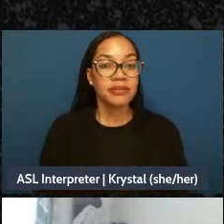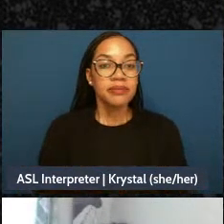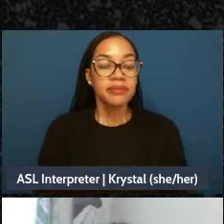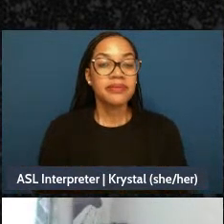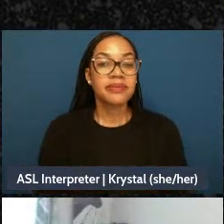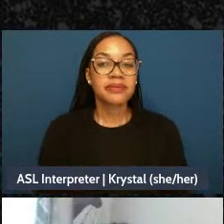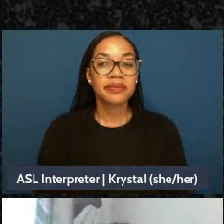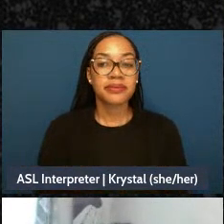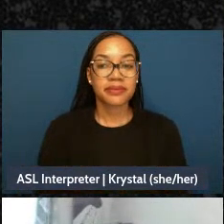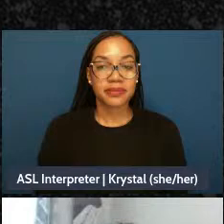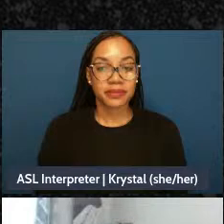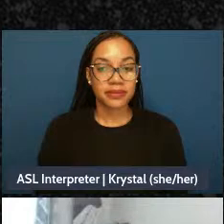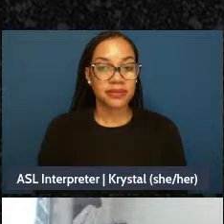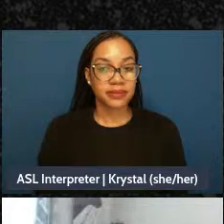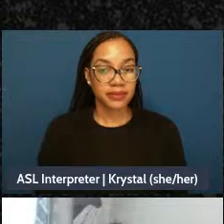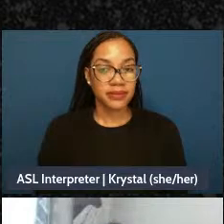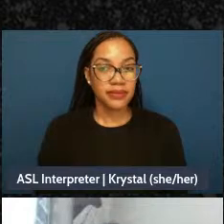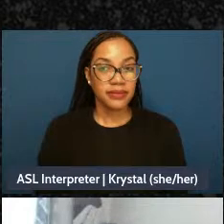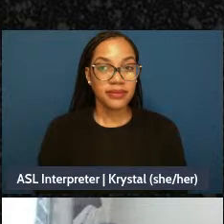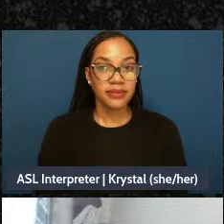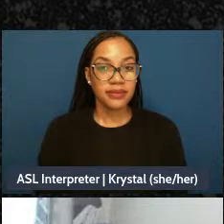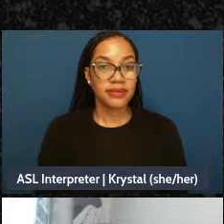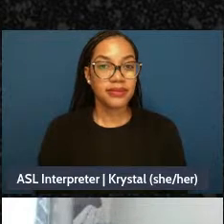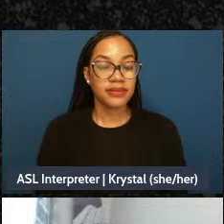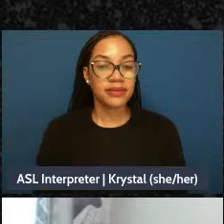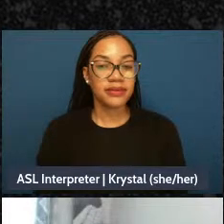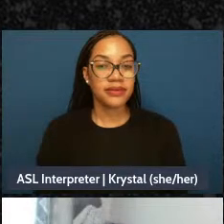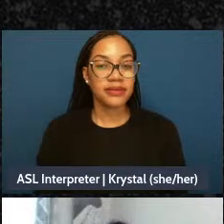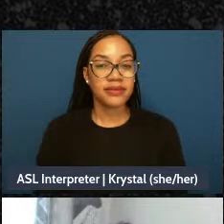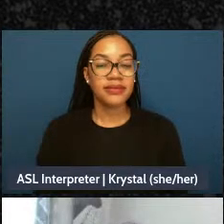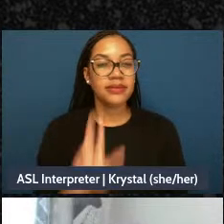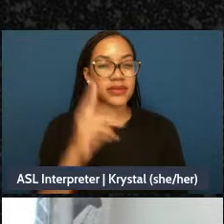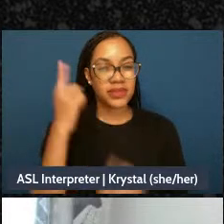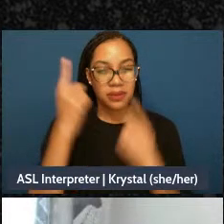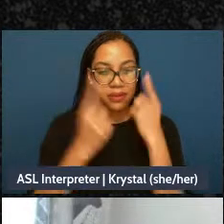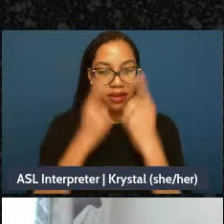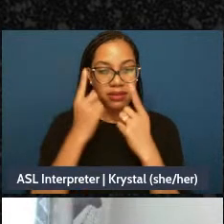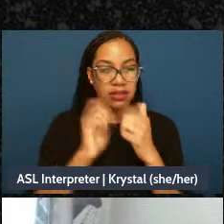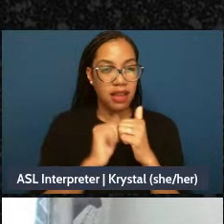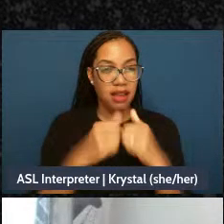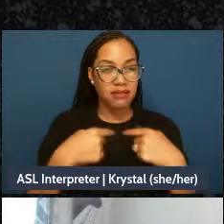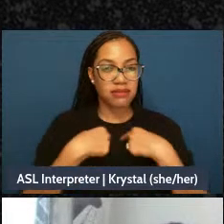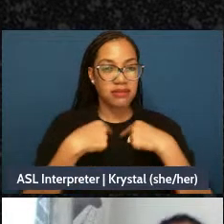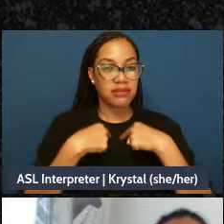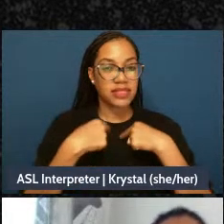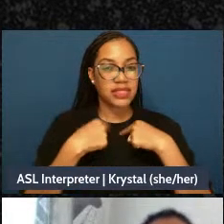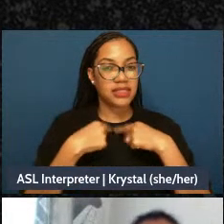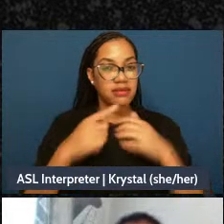So you might be asking, how do I get started? And that's actually a really good question, can -that